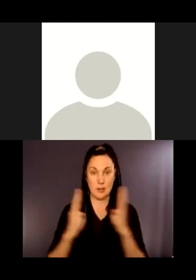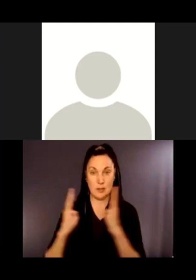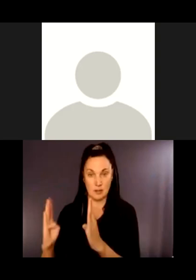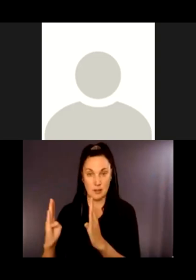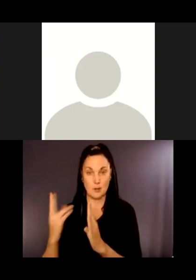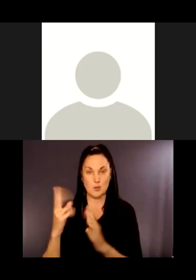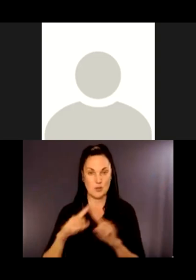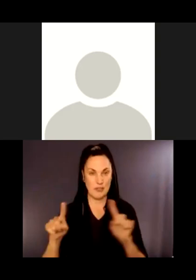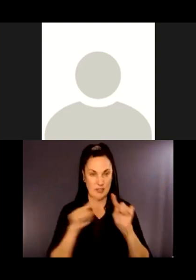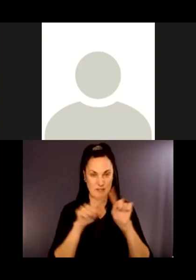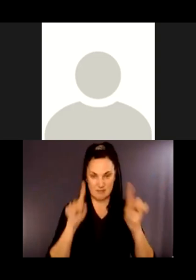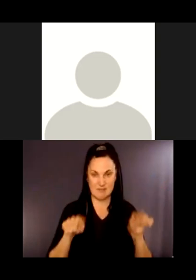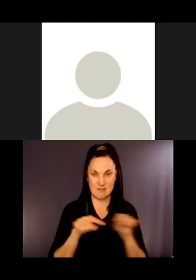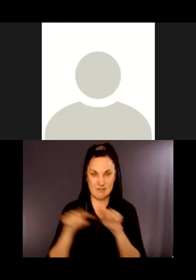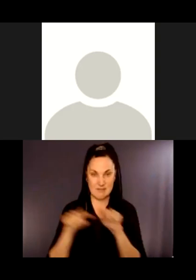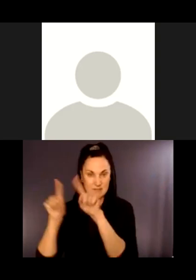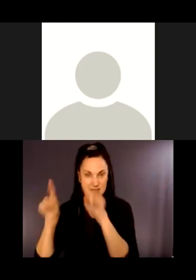This kiosk would be spacious enough for those with mobility